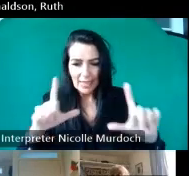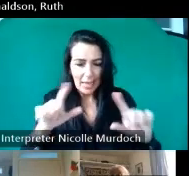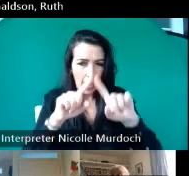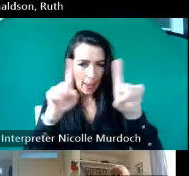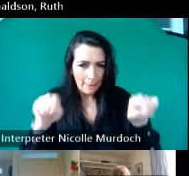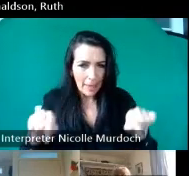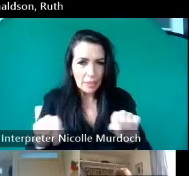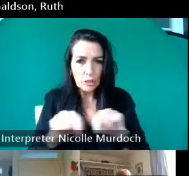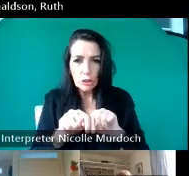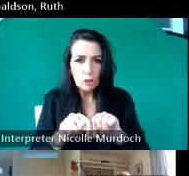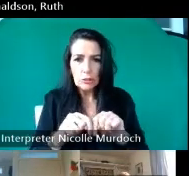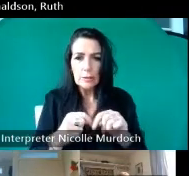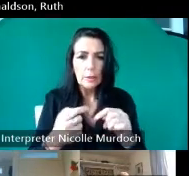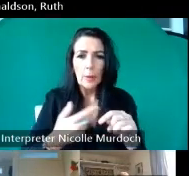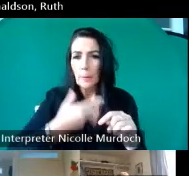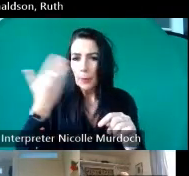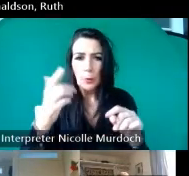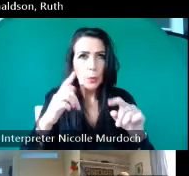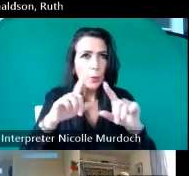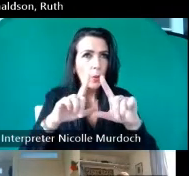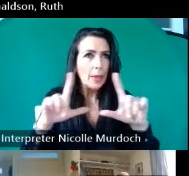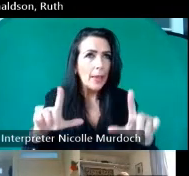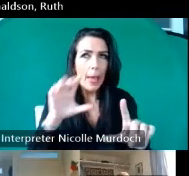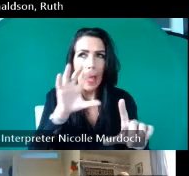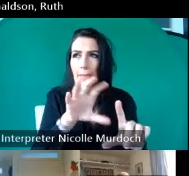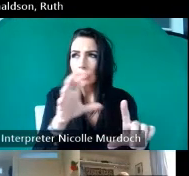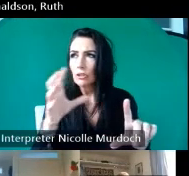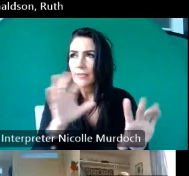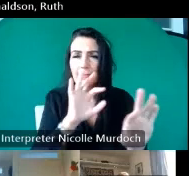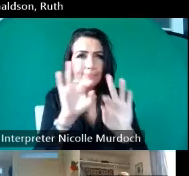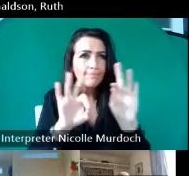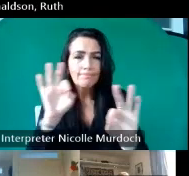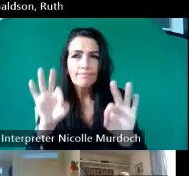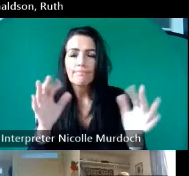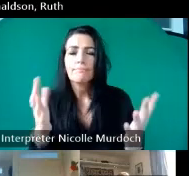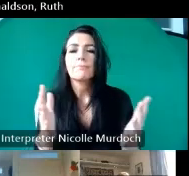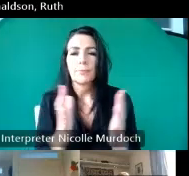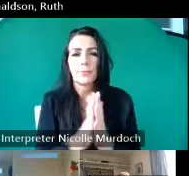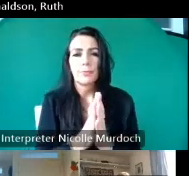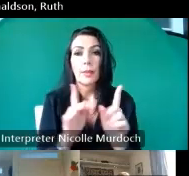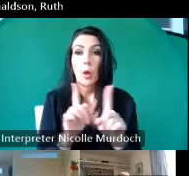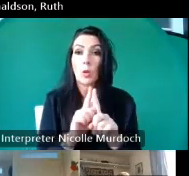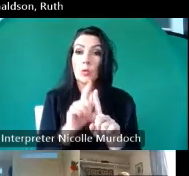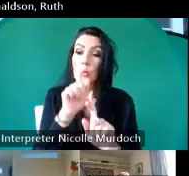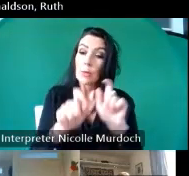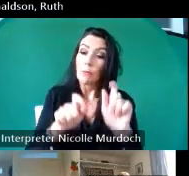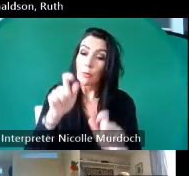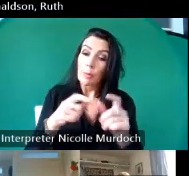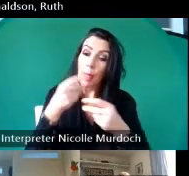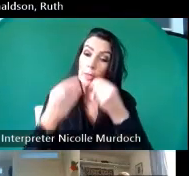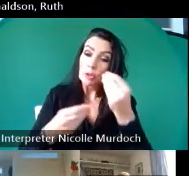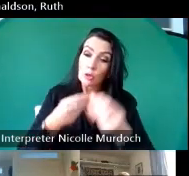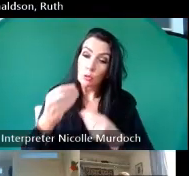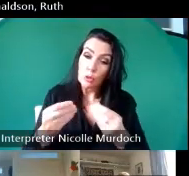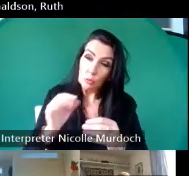an image we actually worked extensively with some of the story gatherers again during this process